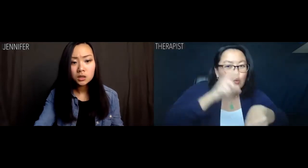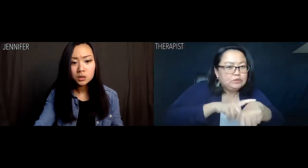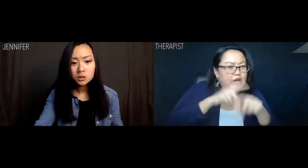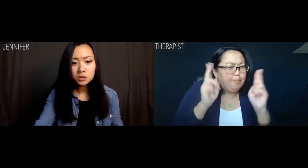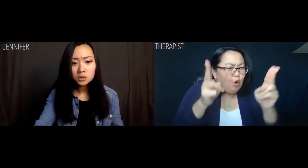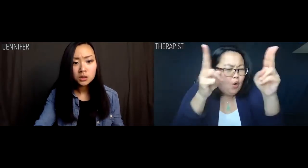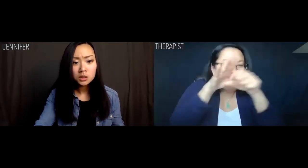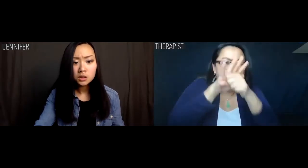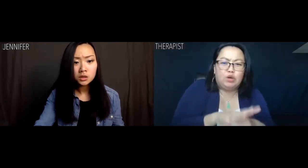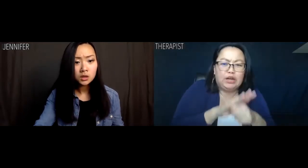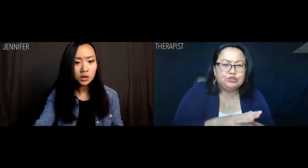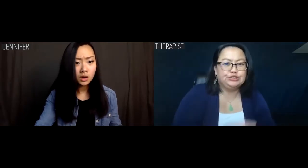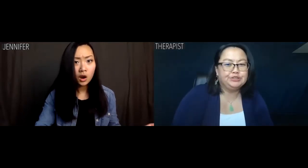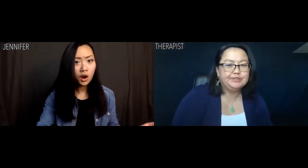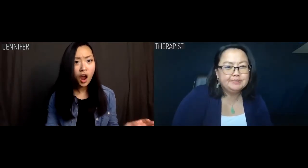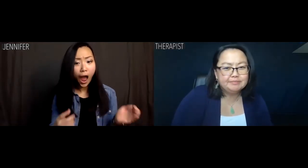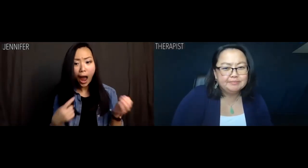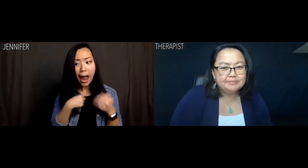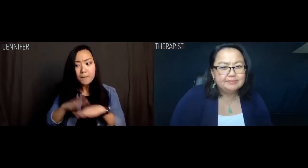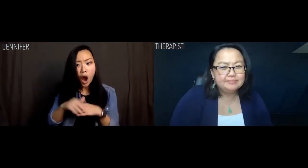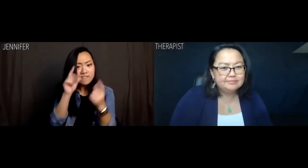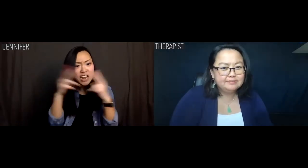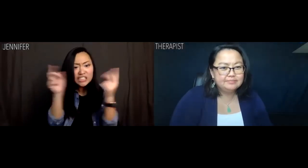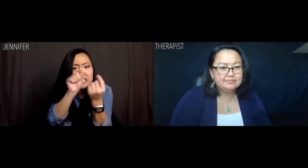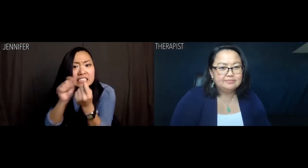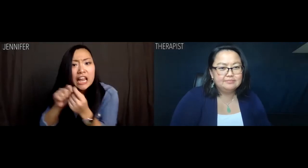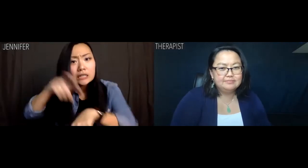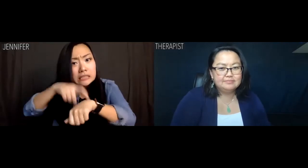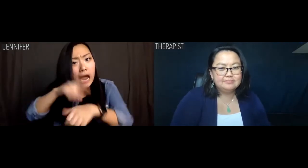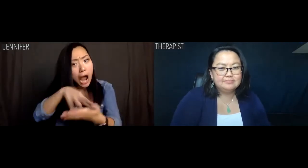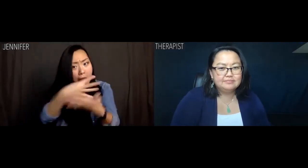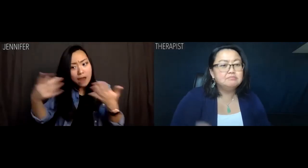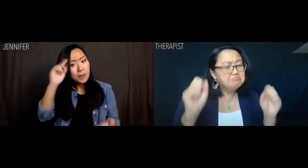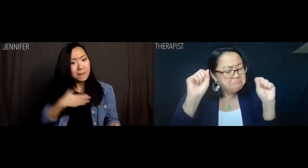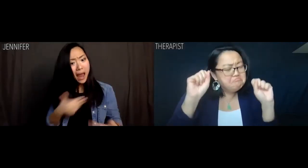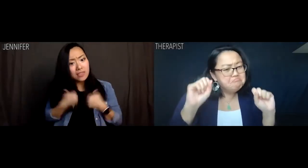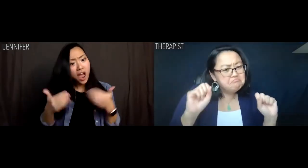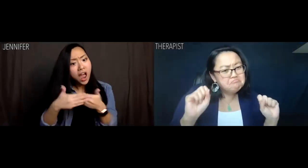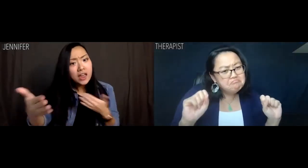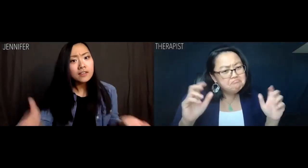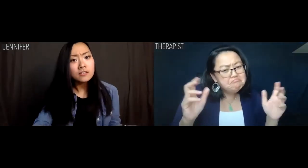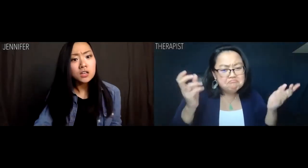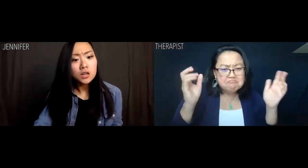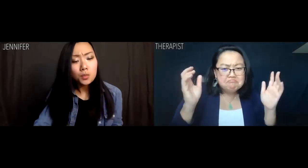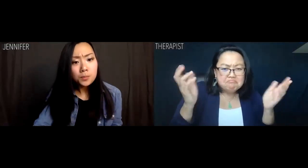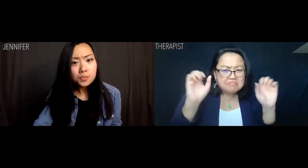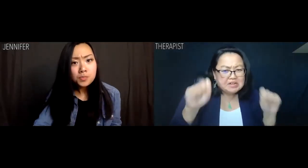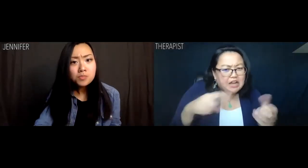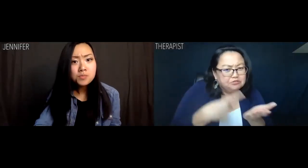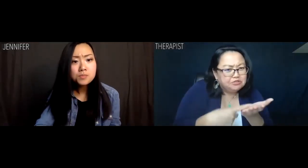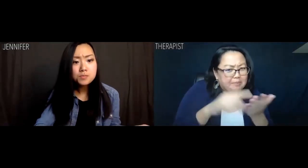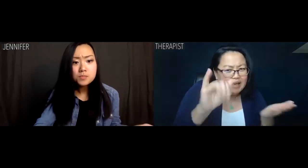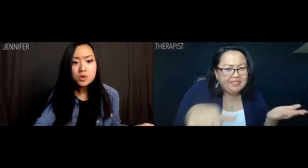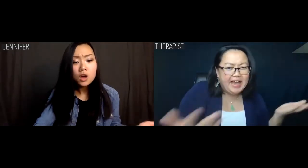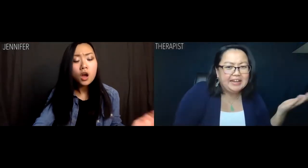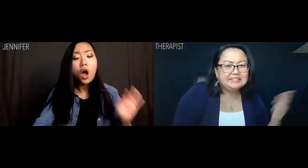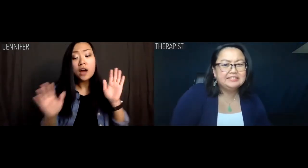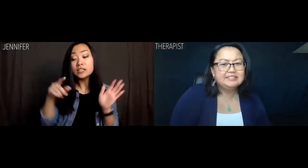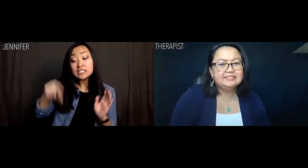There's no time pressure here. Jennifer: But I'm on a highly detailed timetable for how I want to live out my life. Therapist: And we can talk about that.